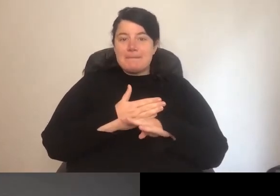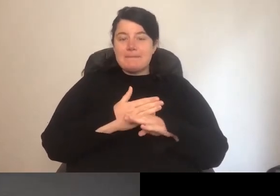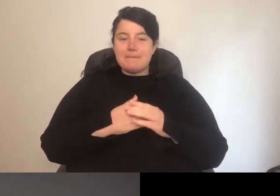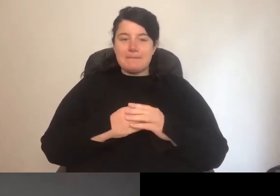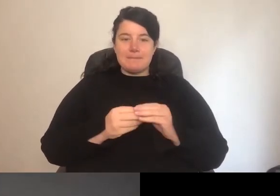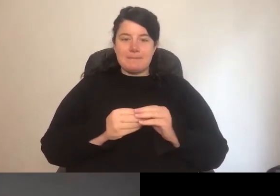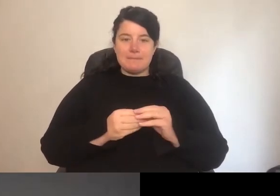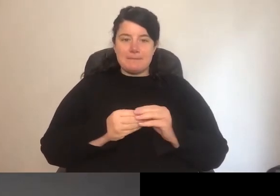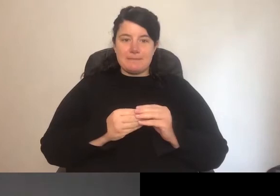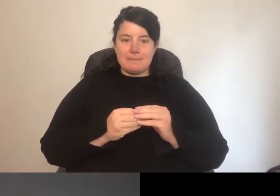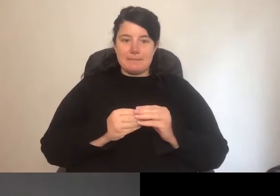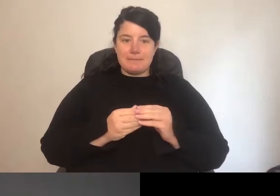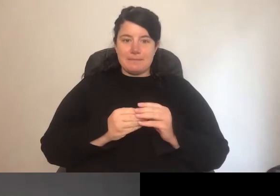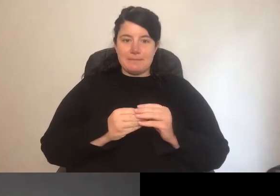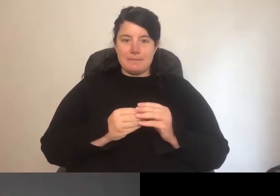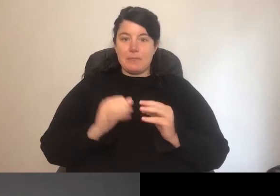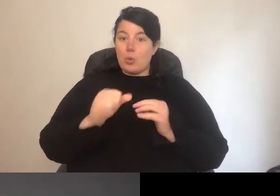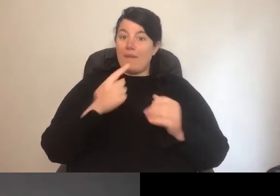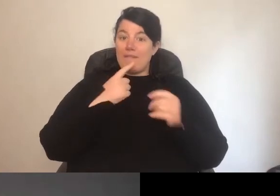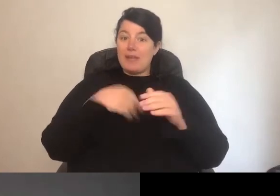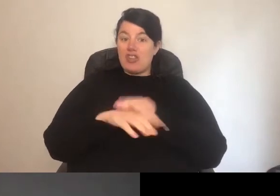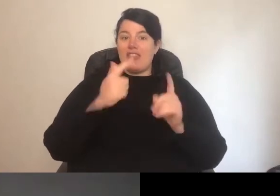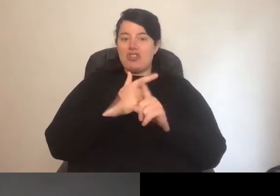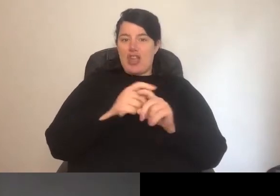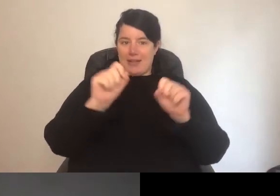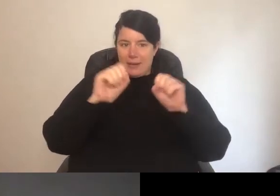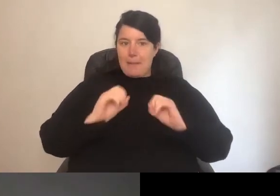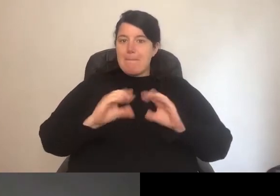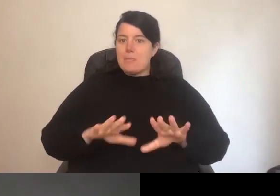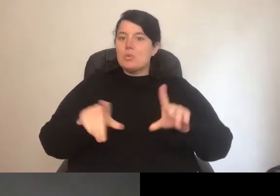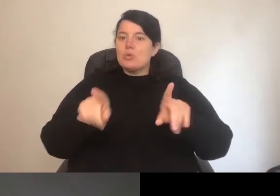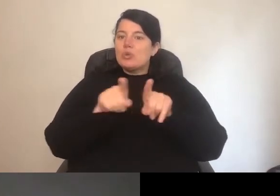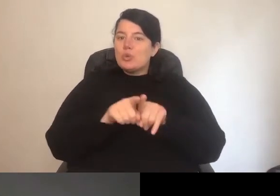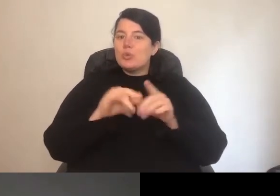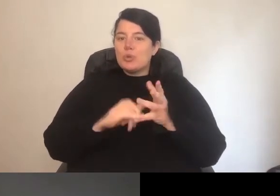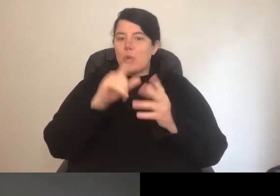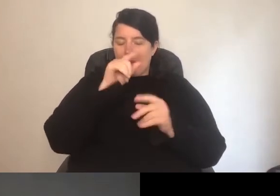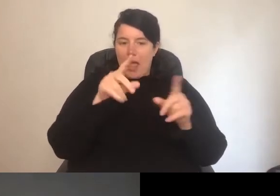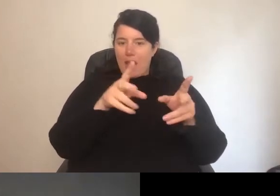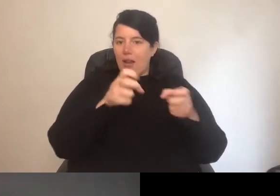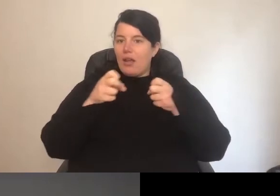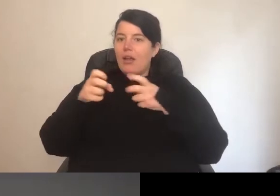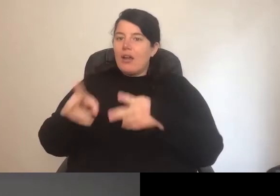We've posted all your details in the chat as well. We have a couple of great questions